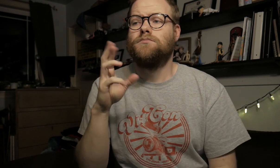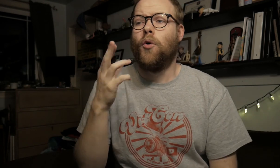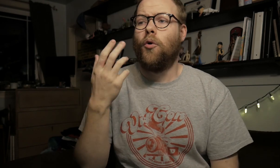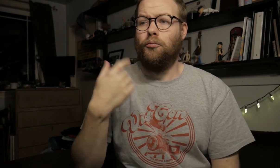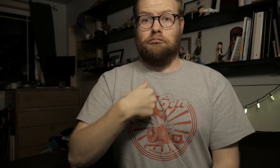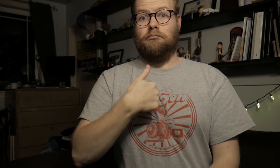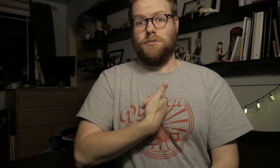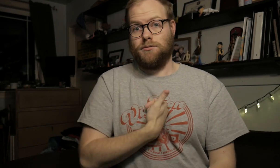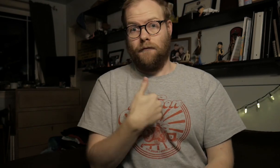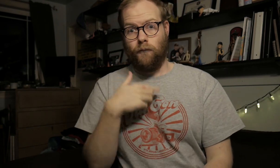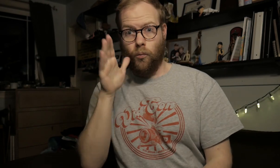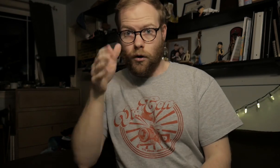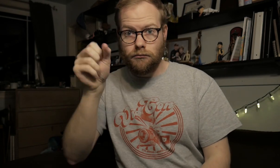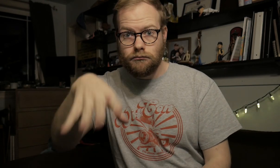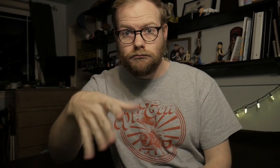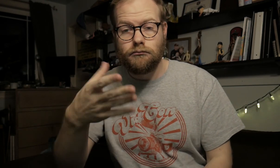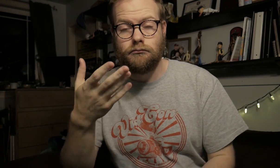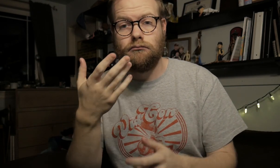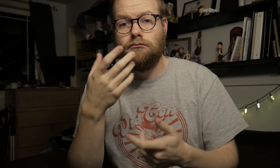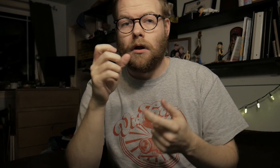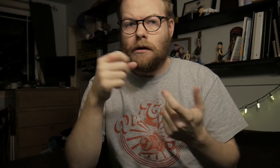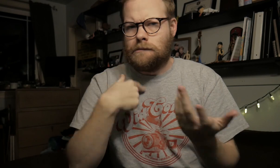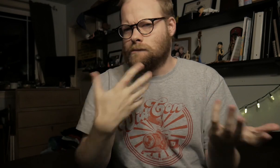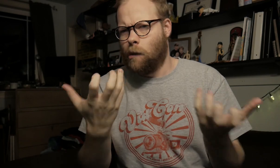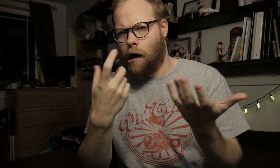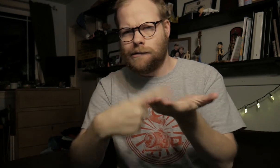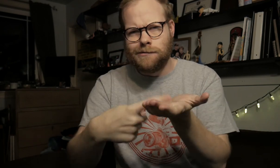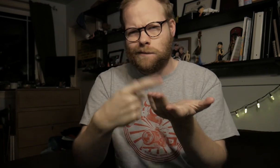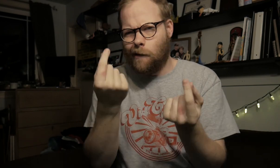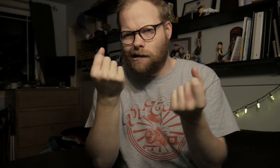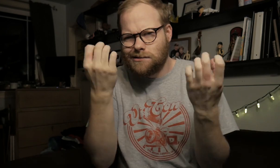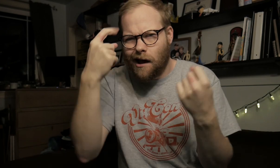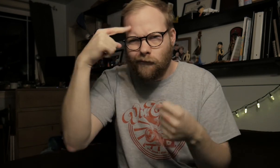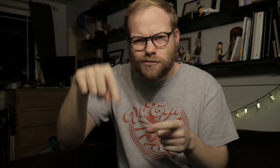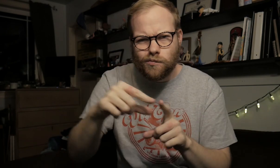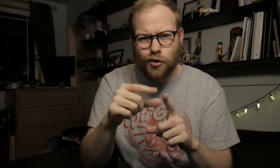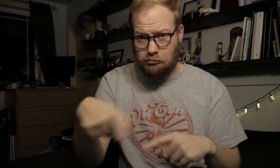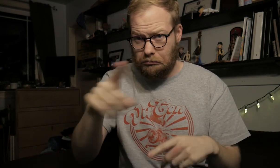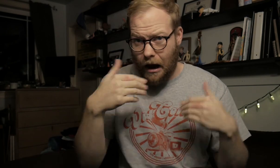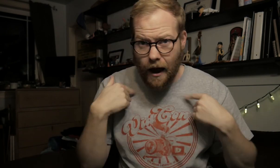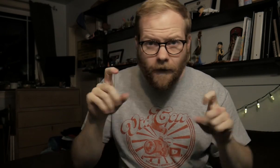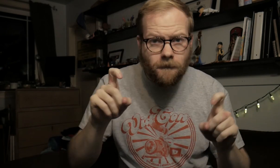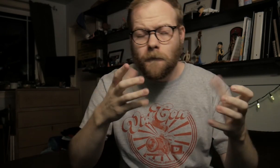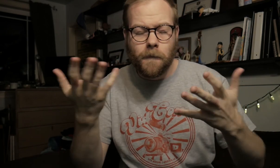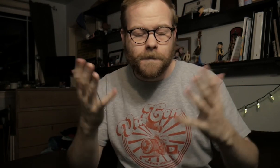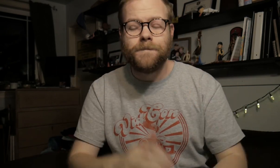Or I myself would post, and want to discuss what the sign is for this word, do you have one? And so on.